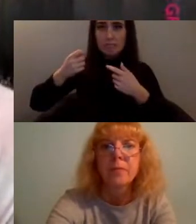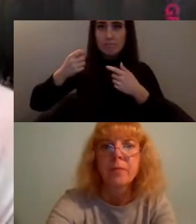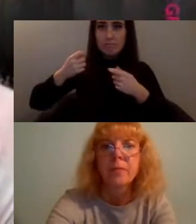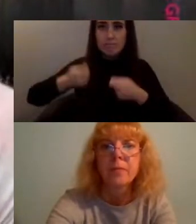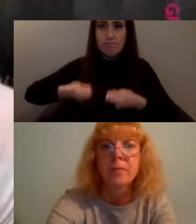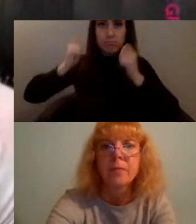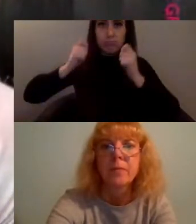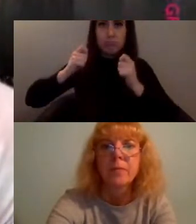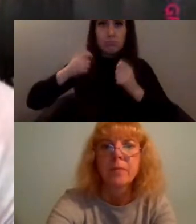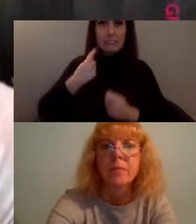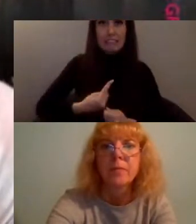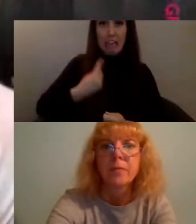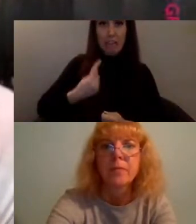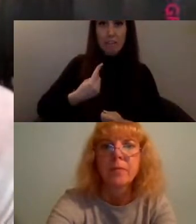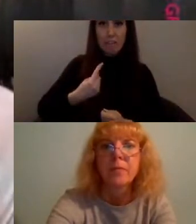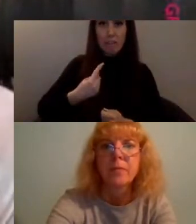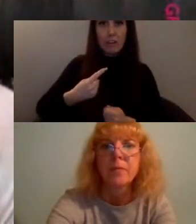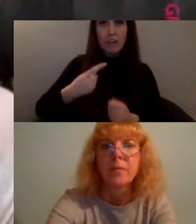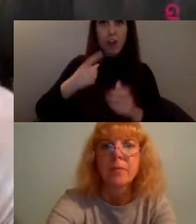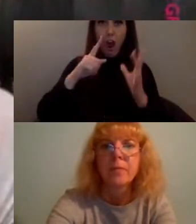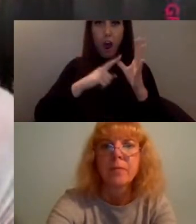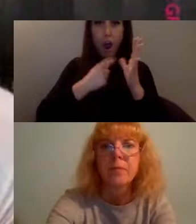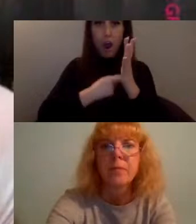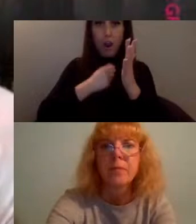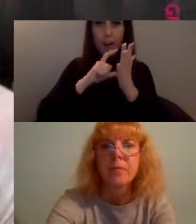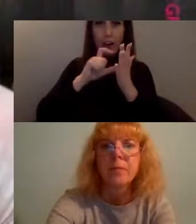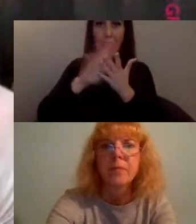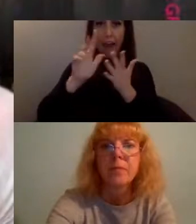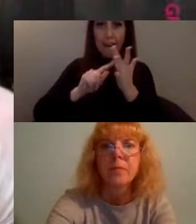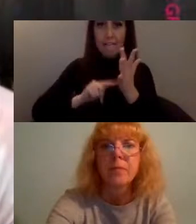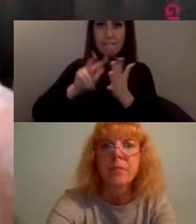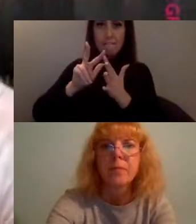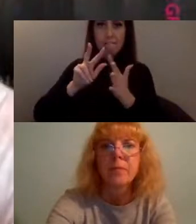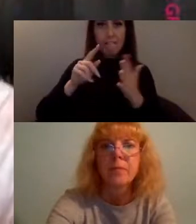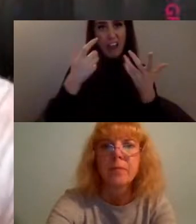think is important to archive? and often we have a conversation around like 'this happened to me,